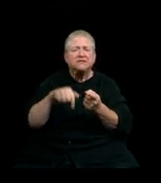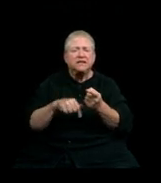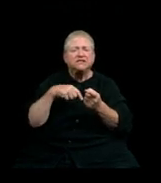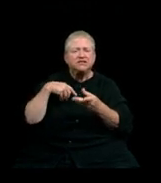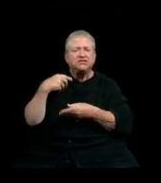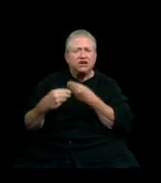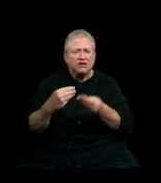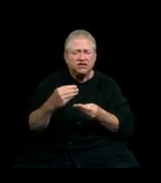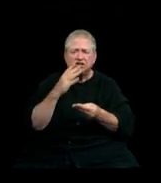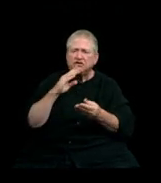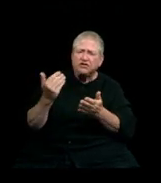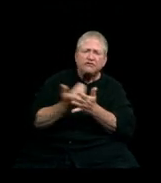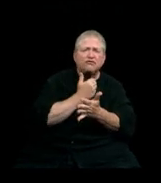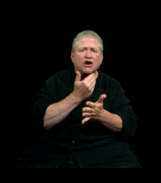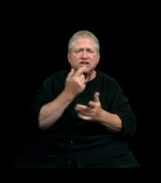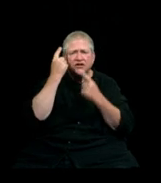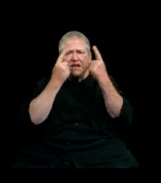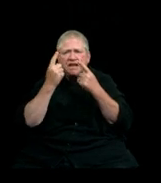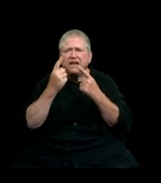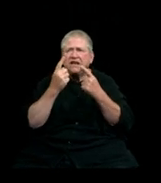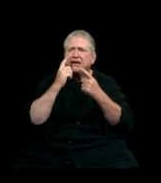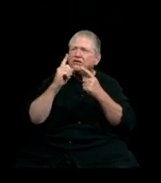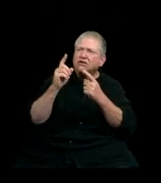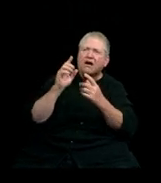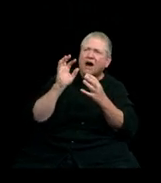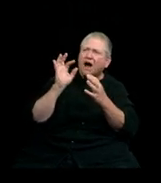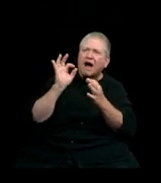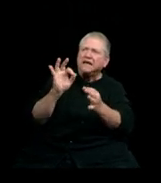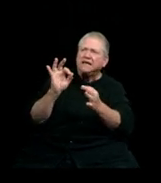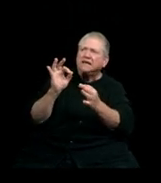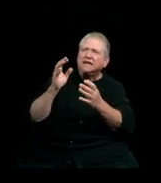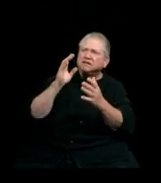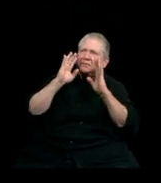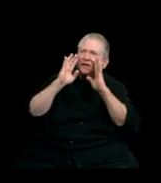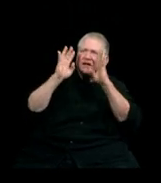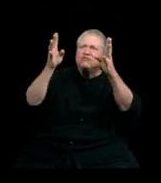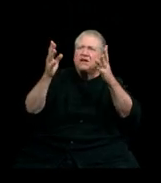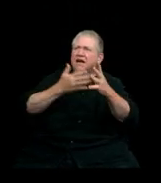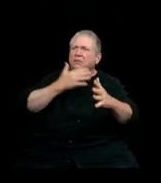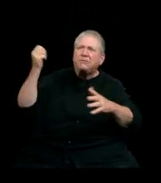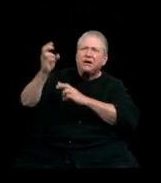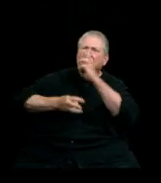your fresh thinking, your idealism, and your commitment to creating a better world will be needed more than ever